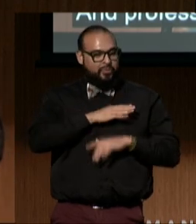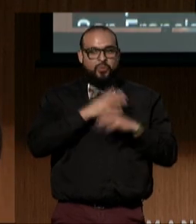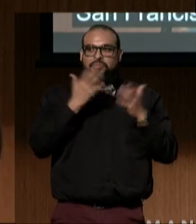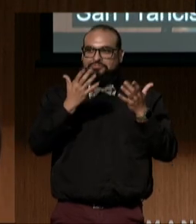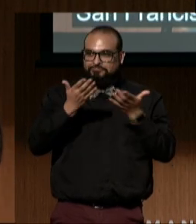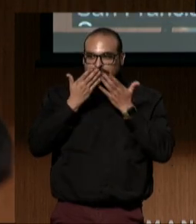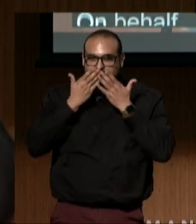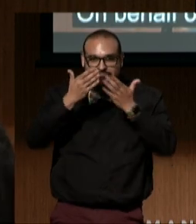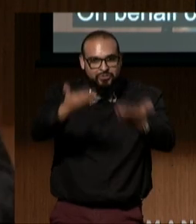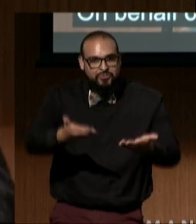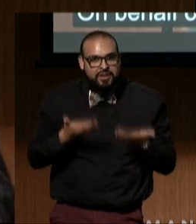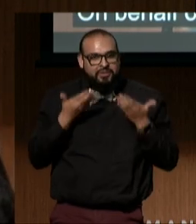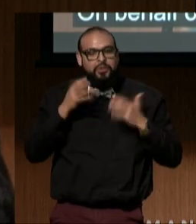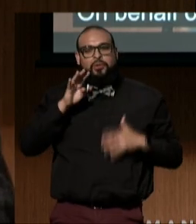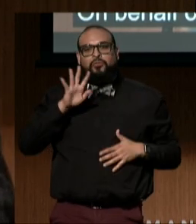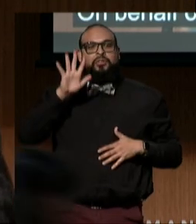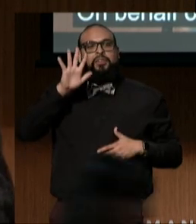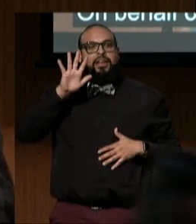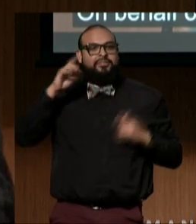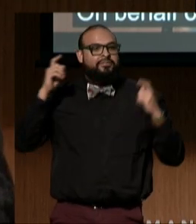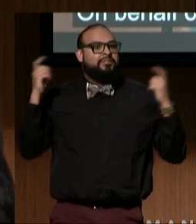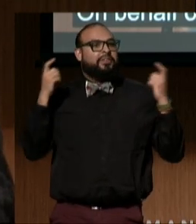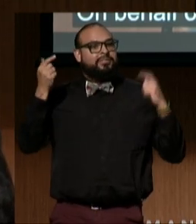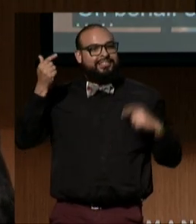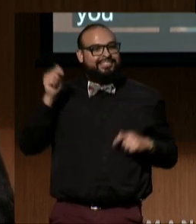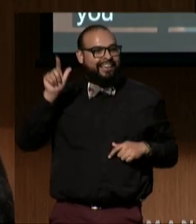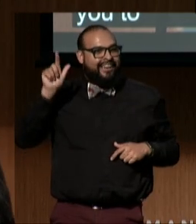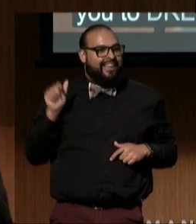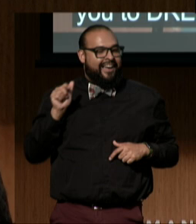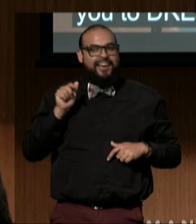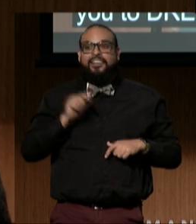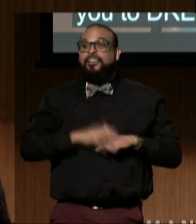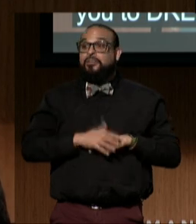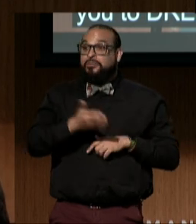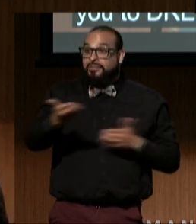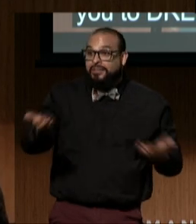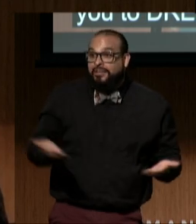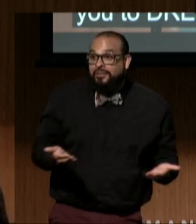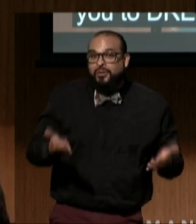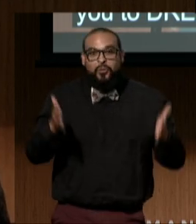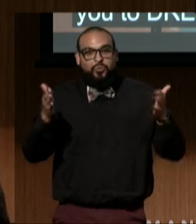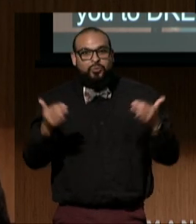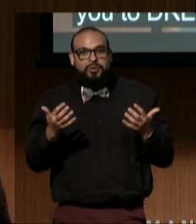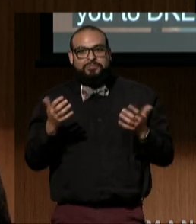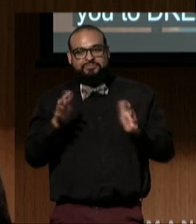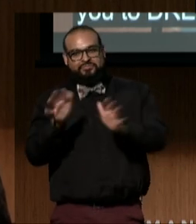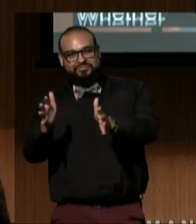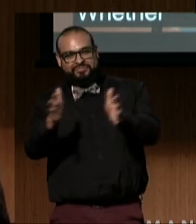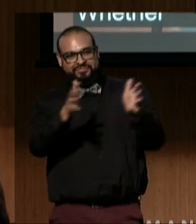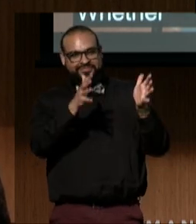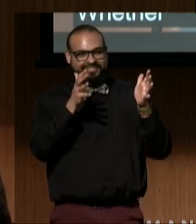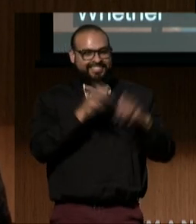to DREDF's 45th Anniversary Gala. Whether you're here in the room... (audience applauding)